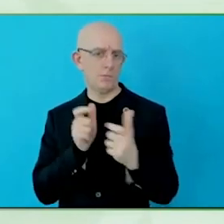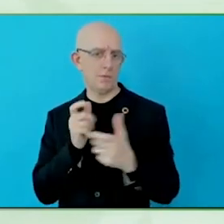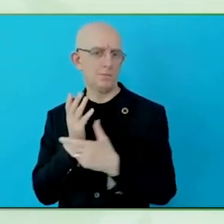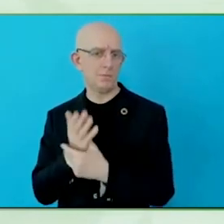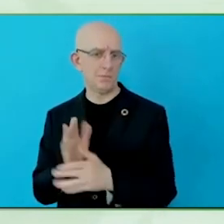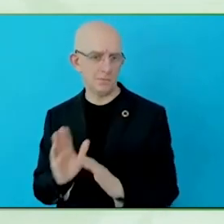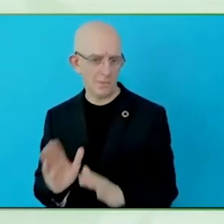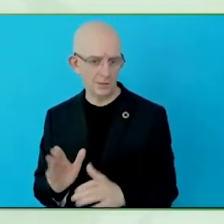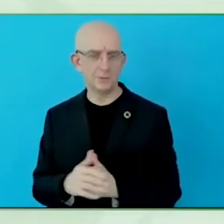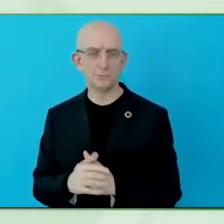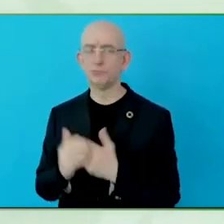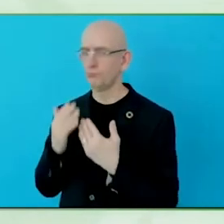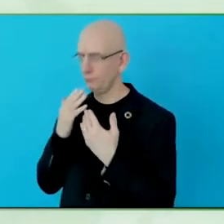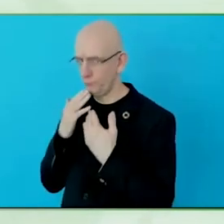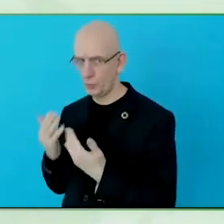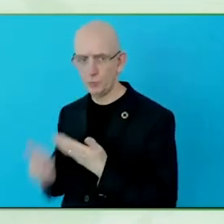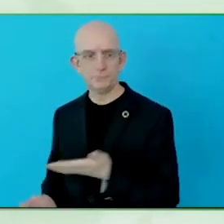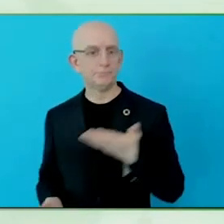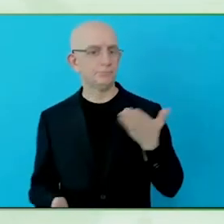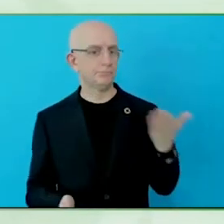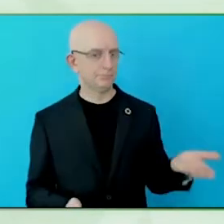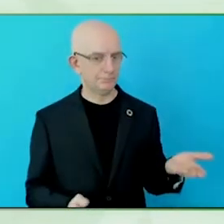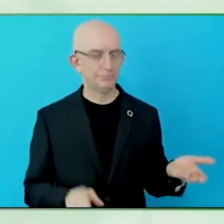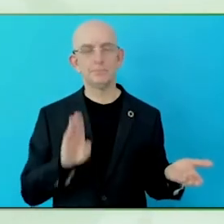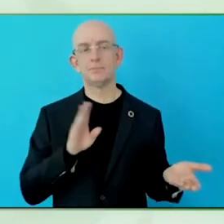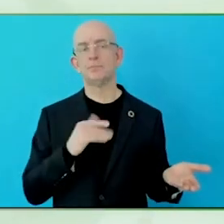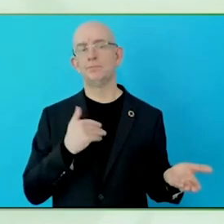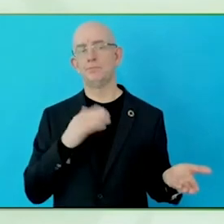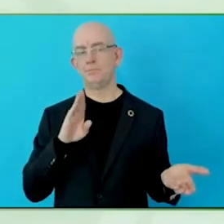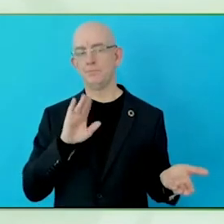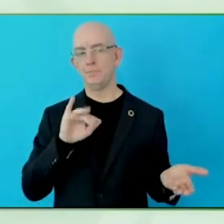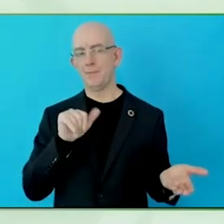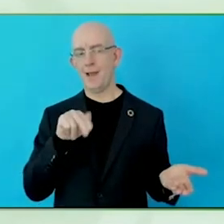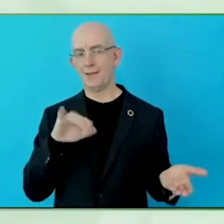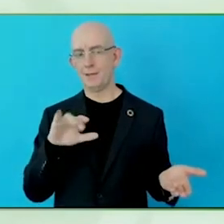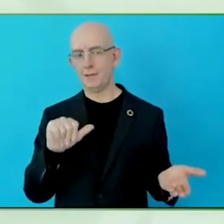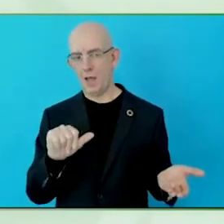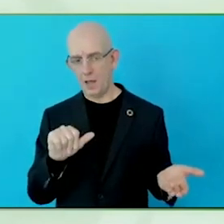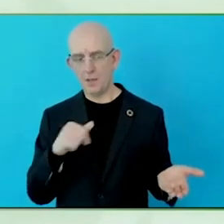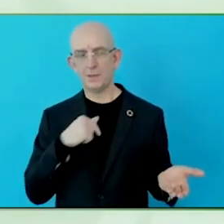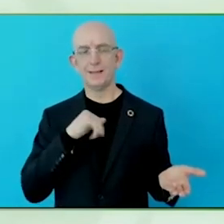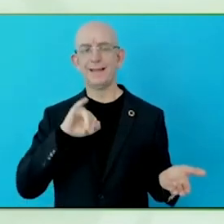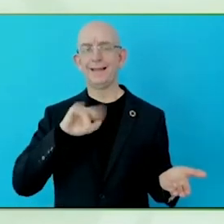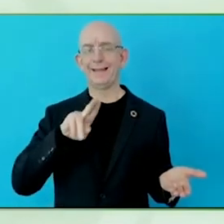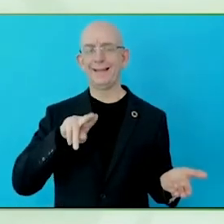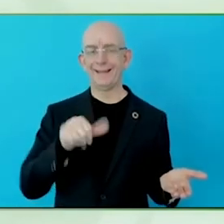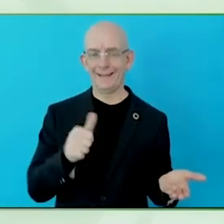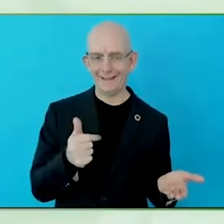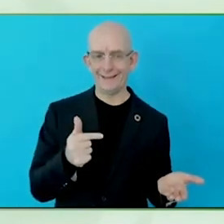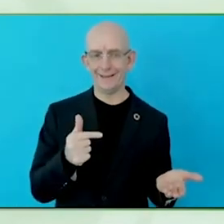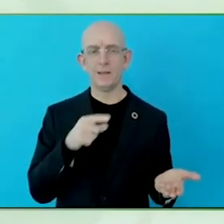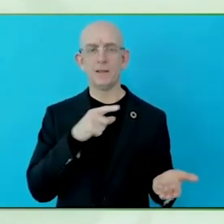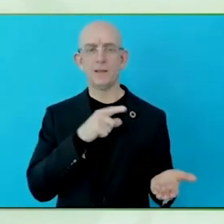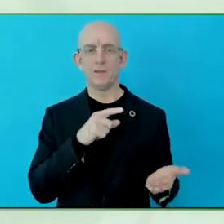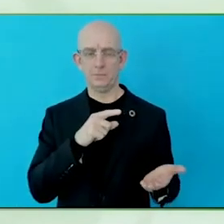banking services throughout the world. We are mostly active in Europe, Turkey, Australia for the retail